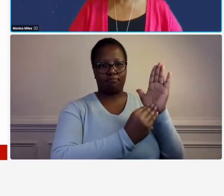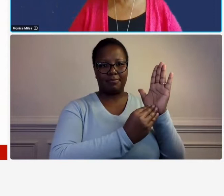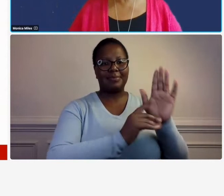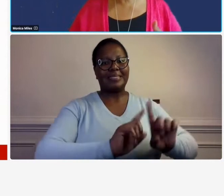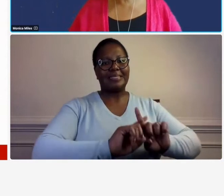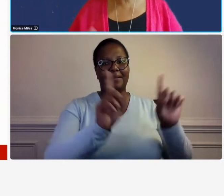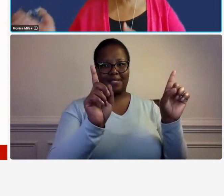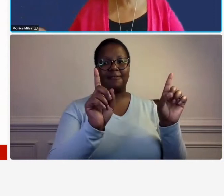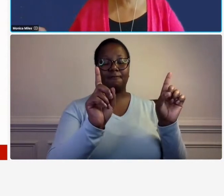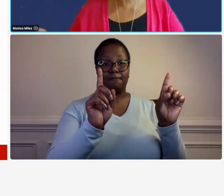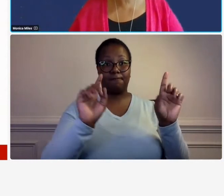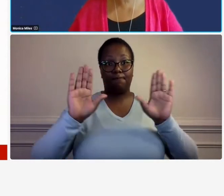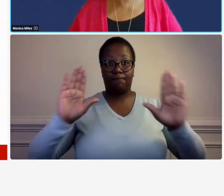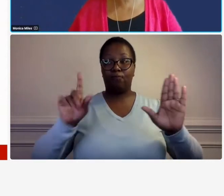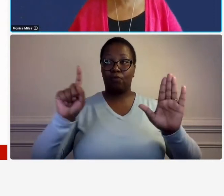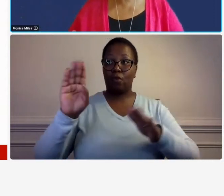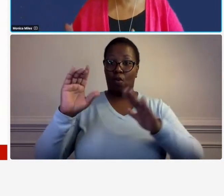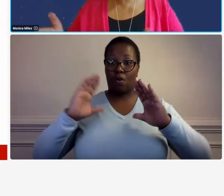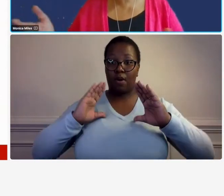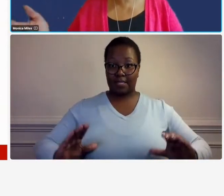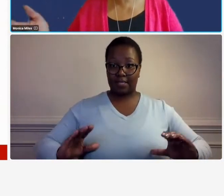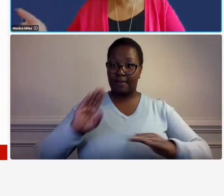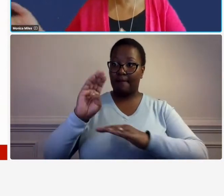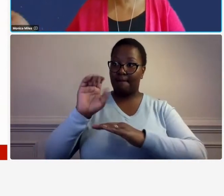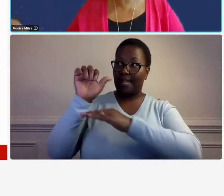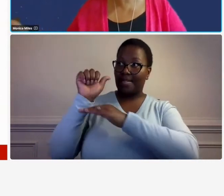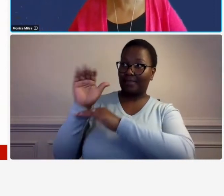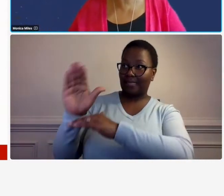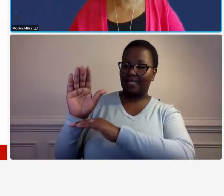so the way that you bill your clients it does it depends on the agreement you reach with that